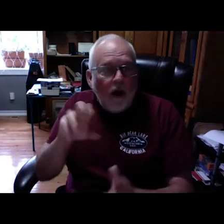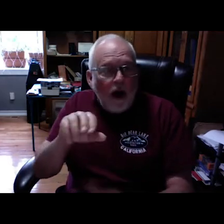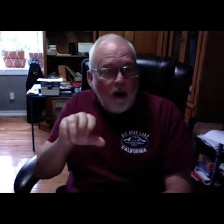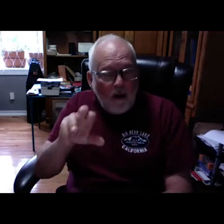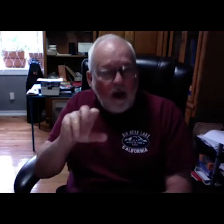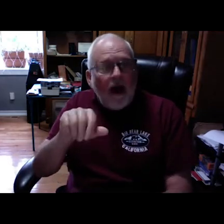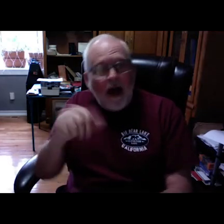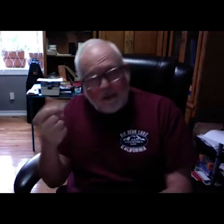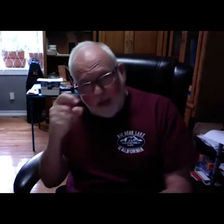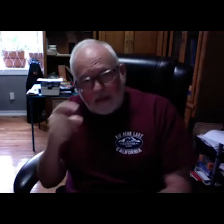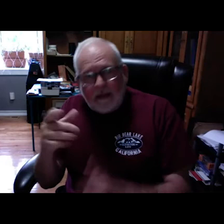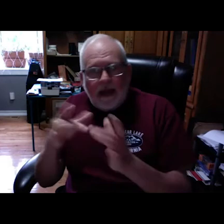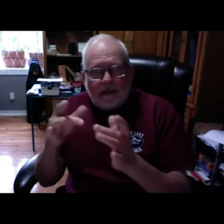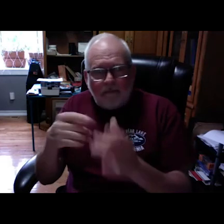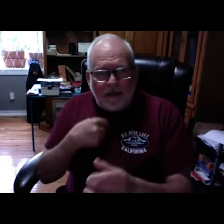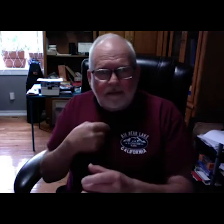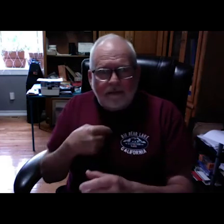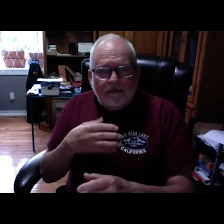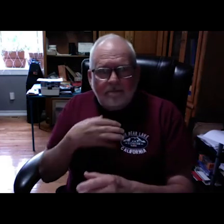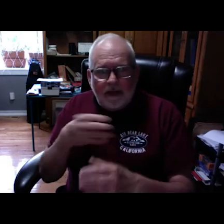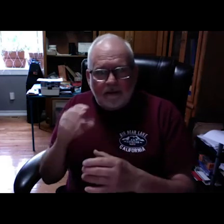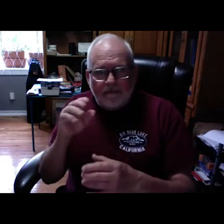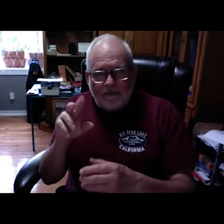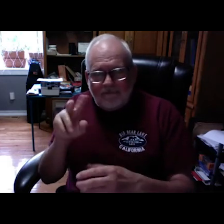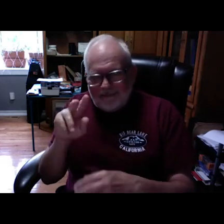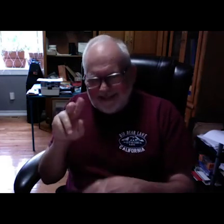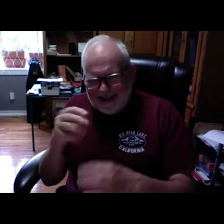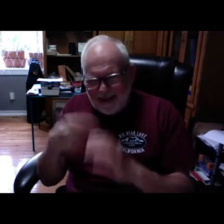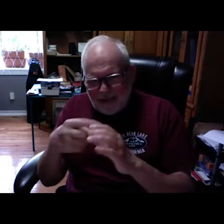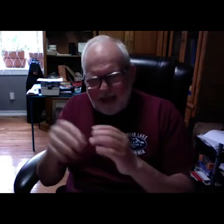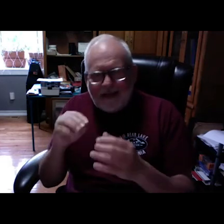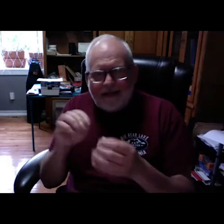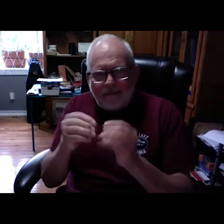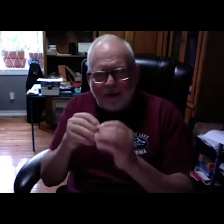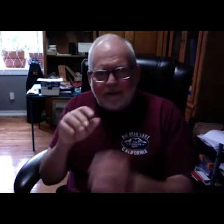check out the DNR bio. And also, you can contact me directly and my